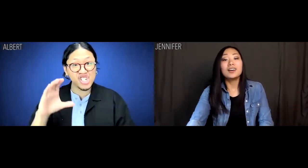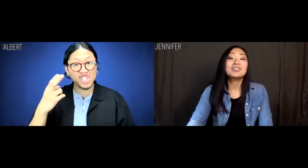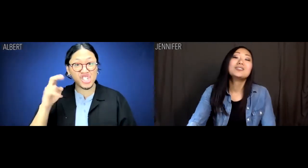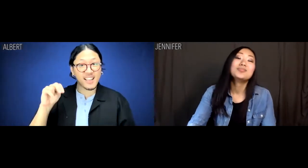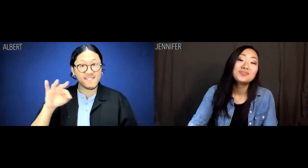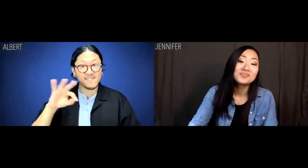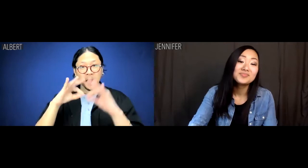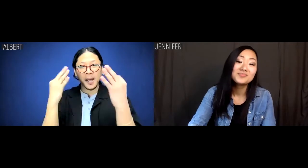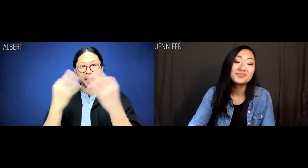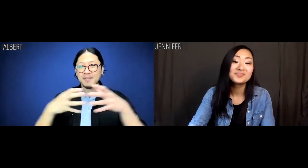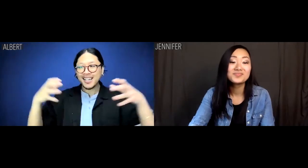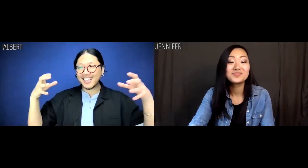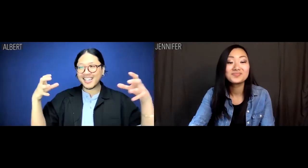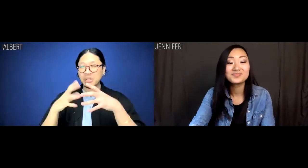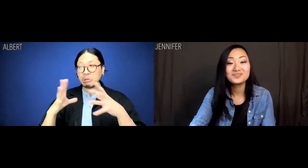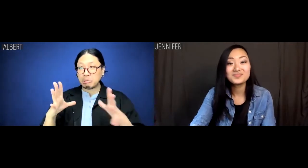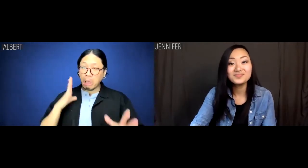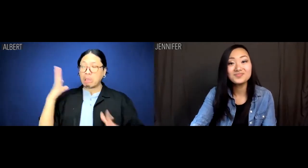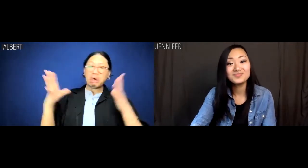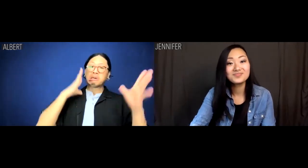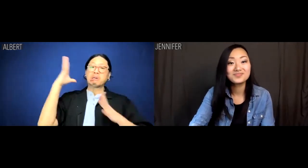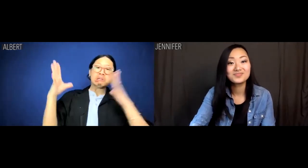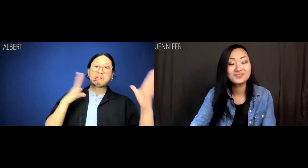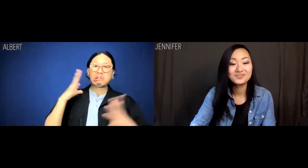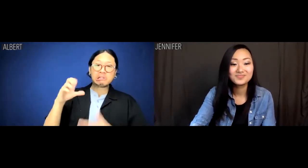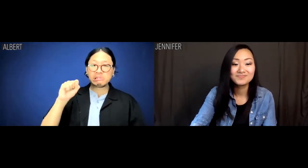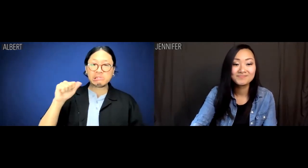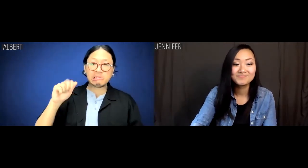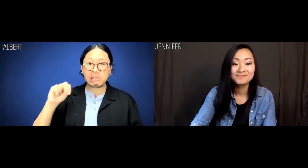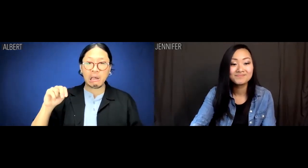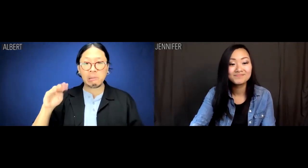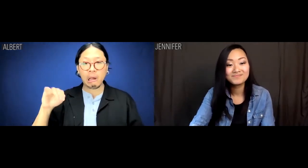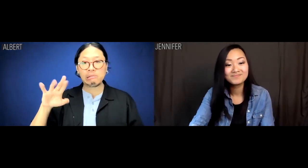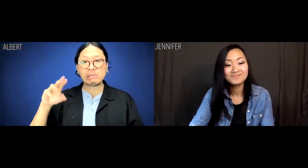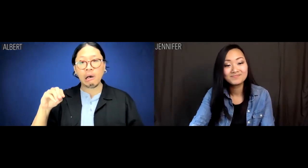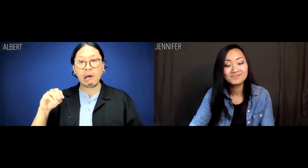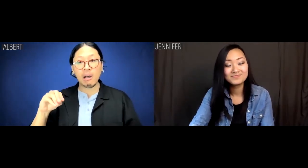The Chen family reunites in stuffy-ass San Marino